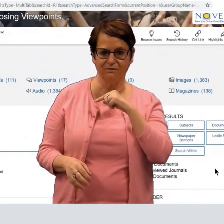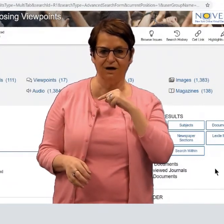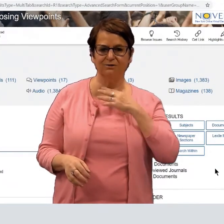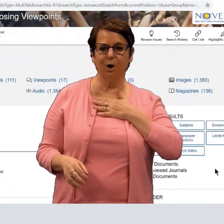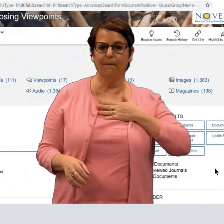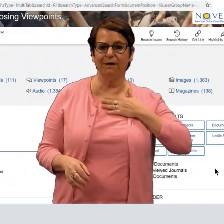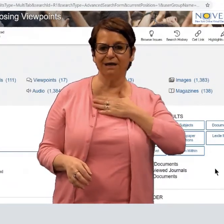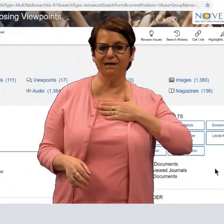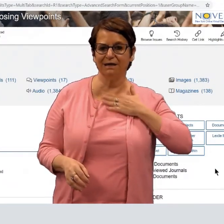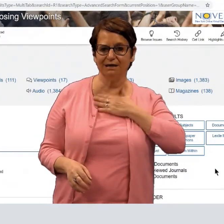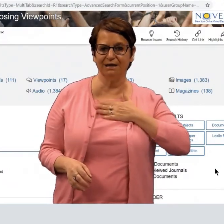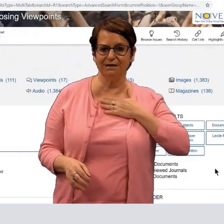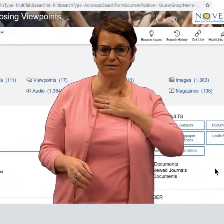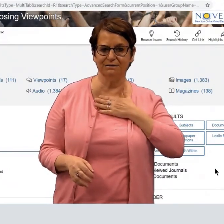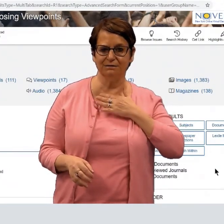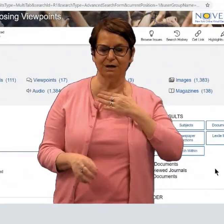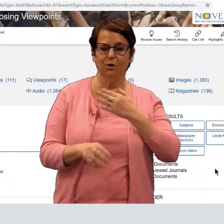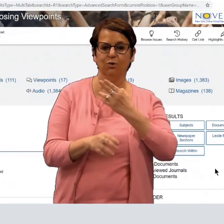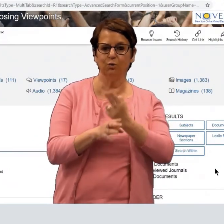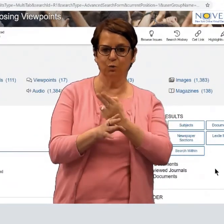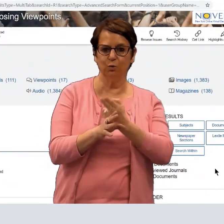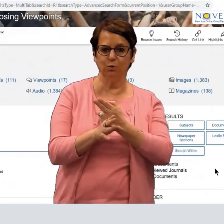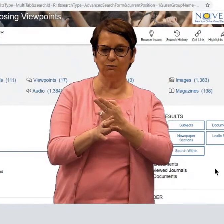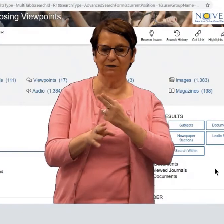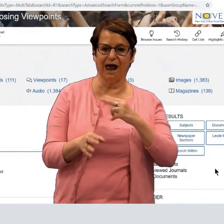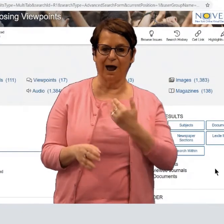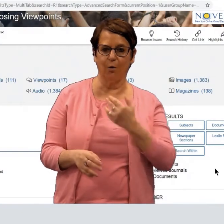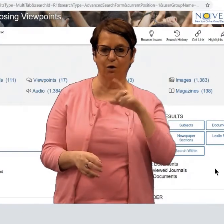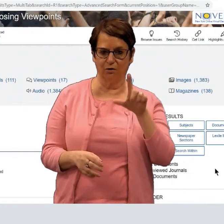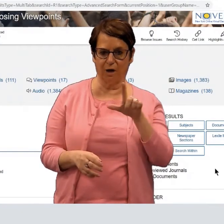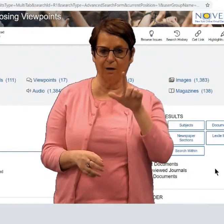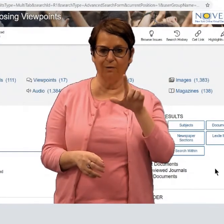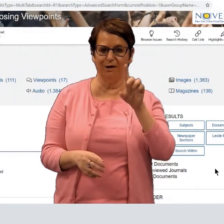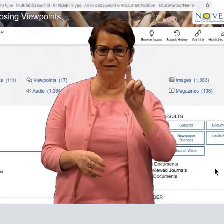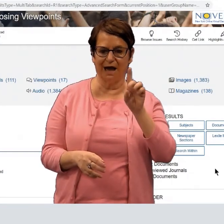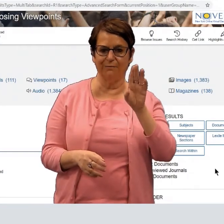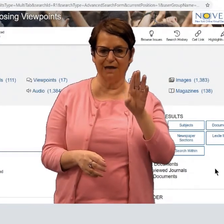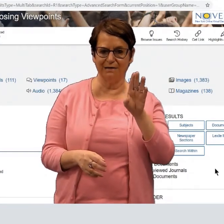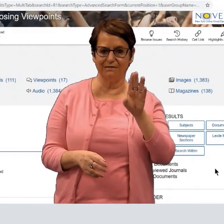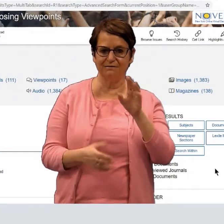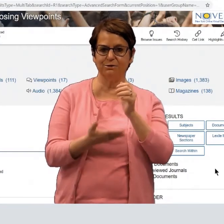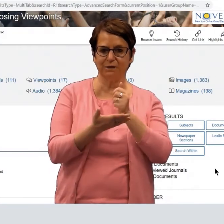something that's false. So please, use your library databases